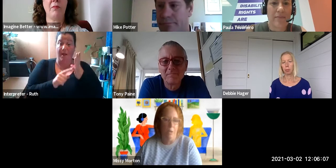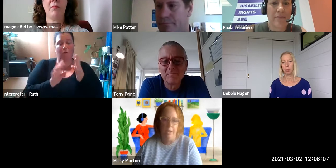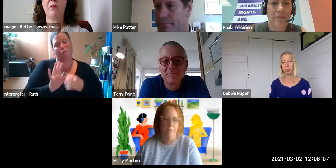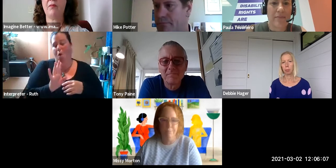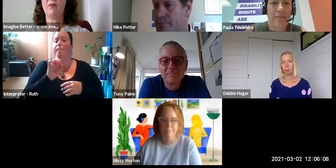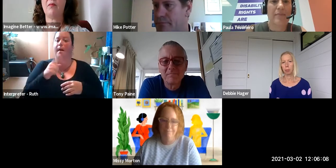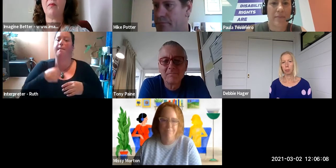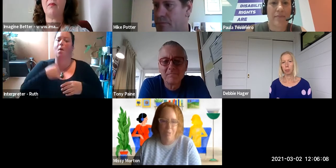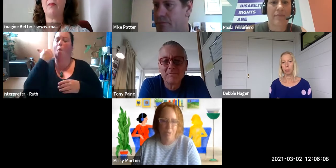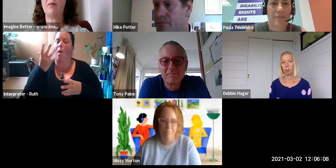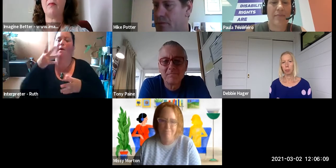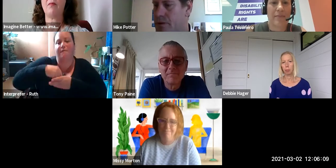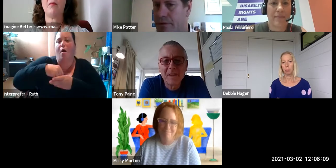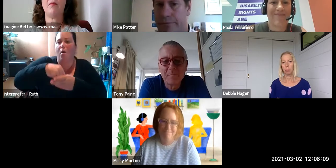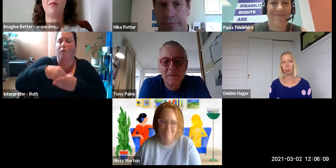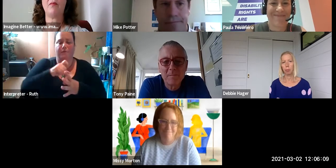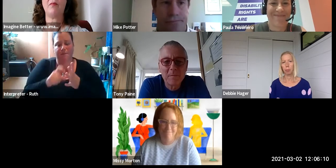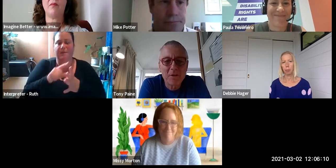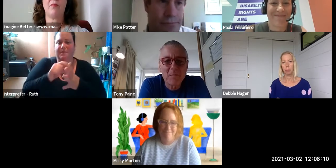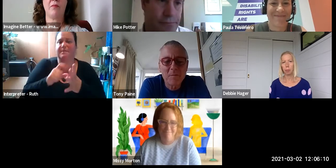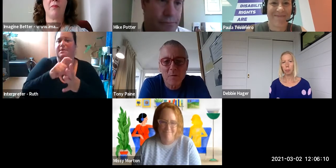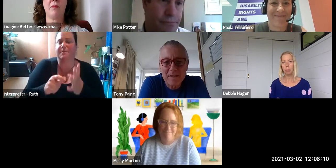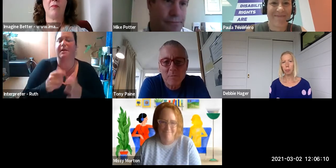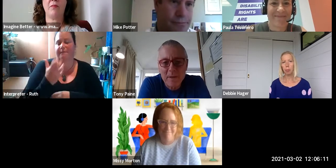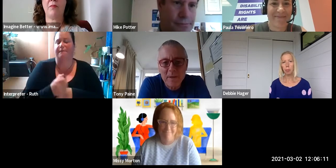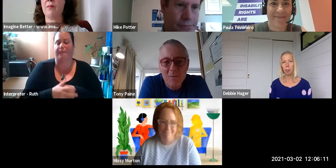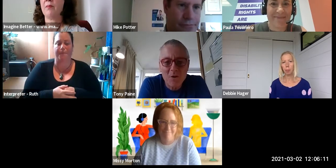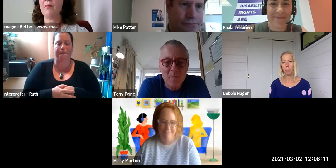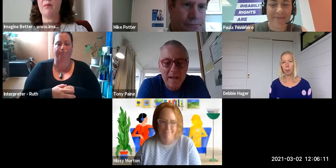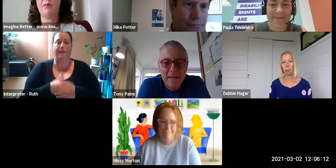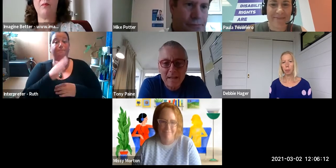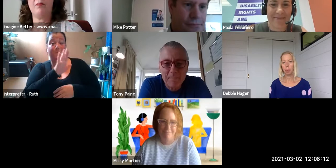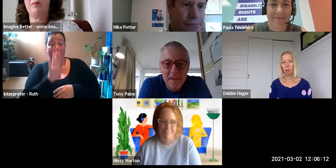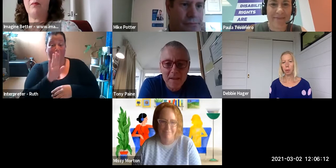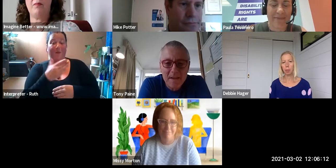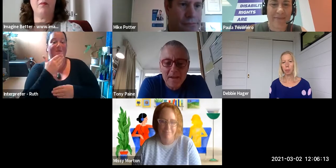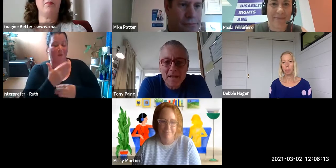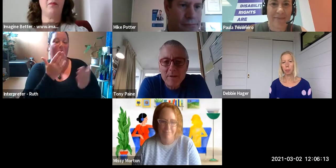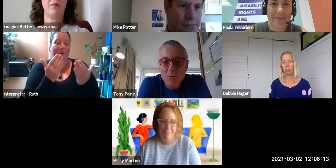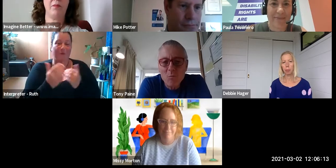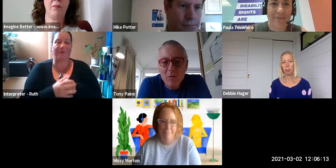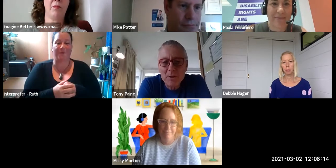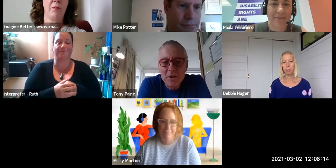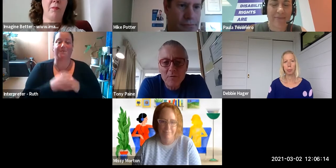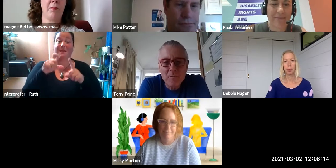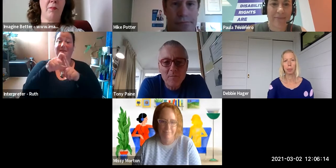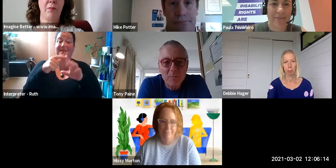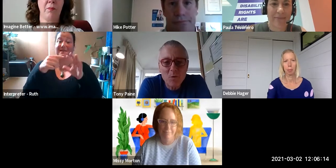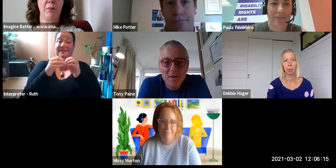of my life. [Tony Paine] Kia ora Missy, thank you. And Debbie a warm welcome to you from Auckland